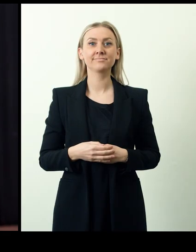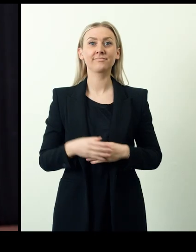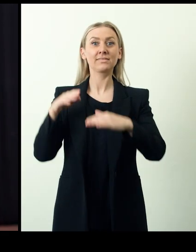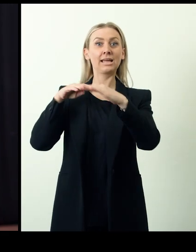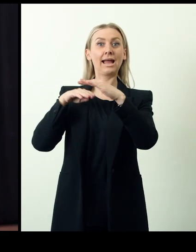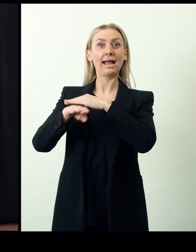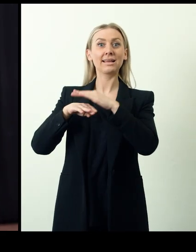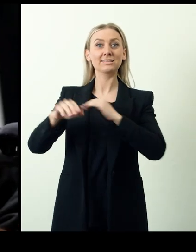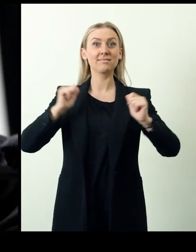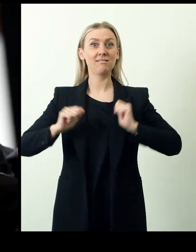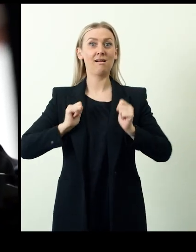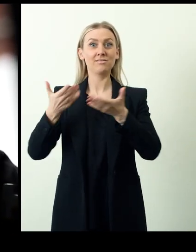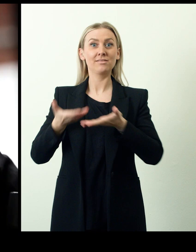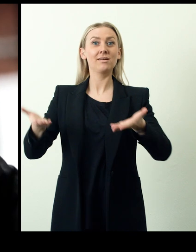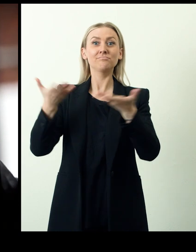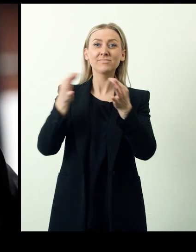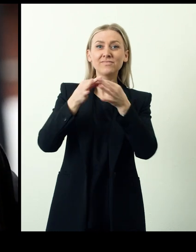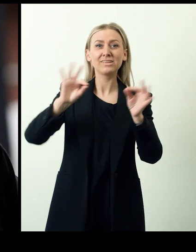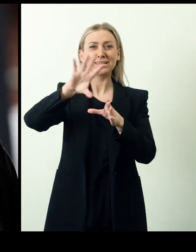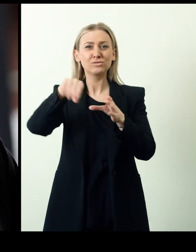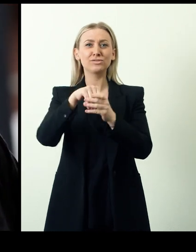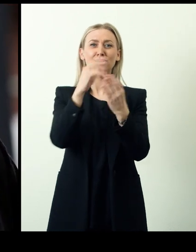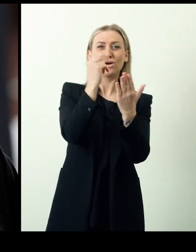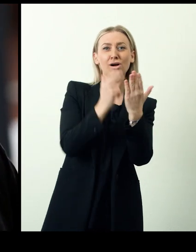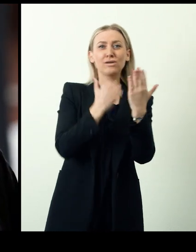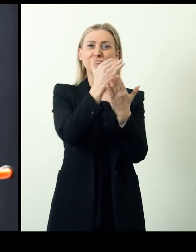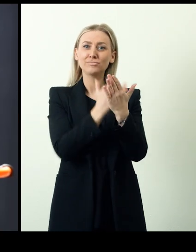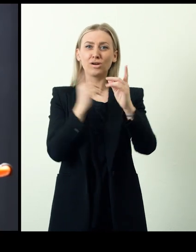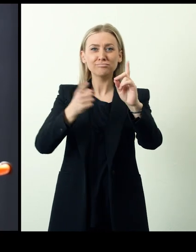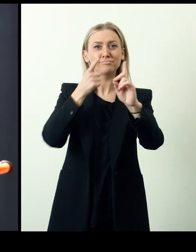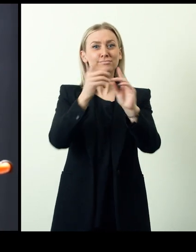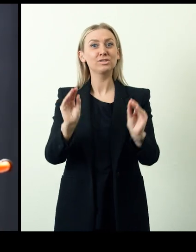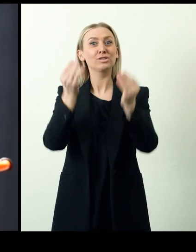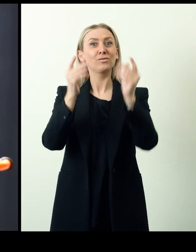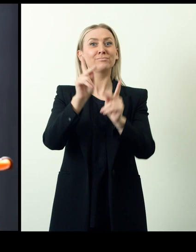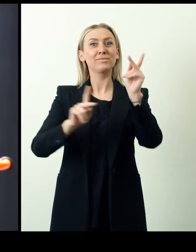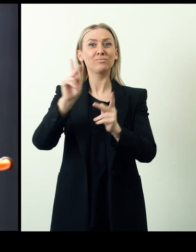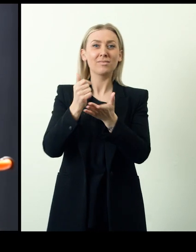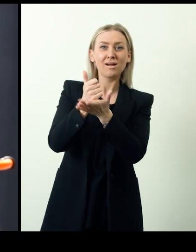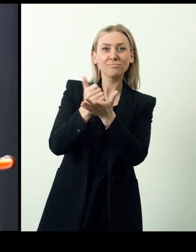Access To Theater is a free, inclusive arts program designed to help young people develop artistic and communication skills.